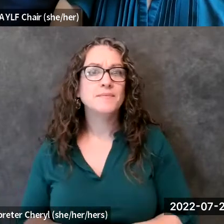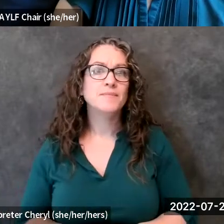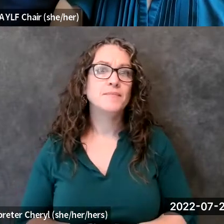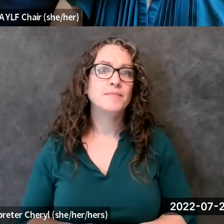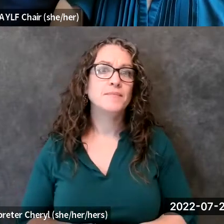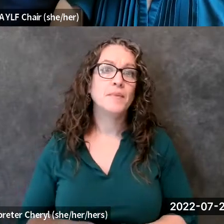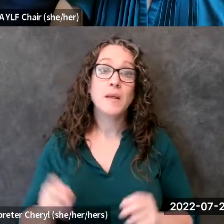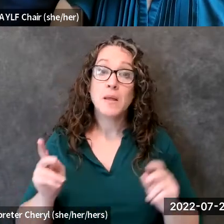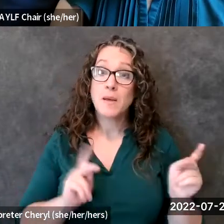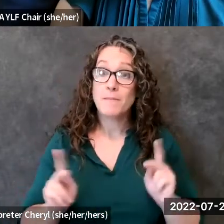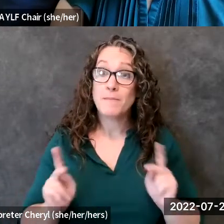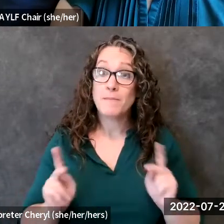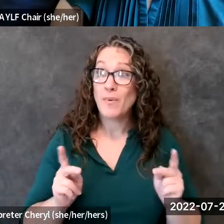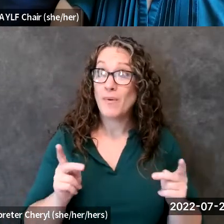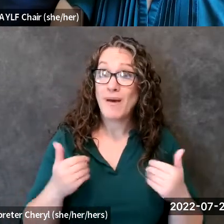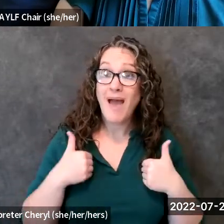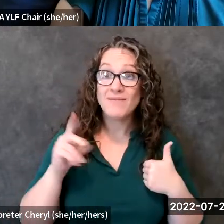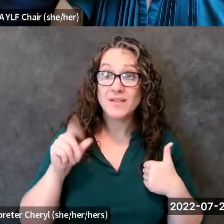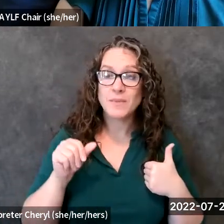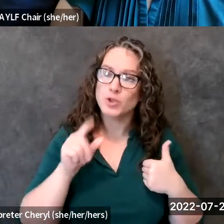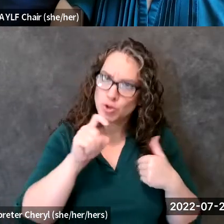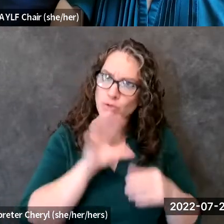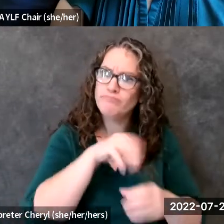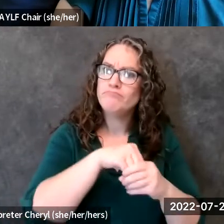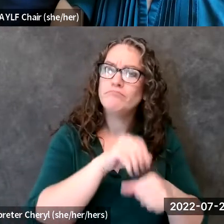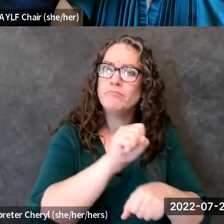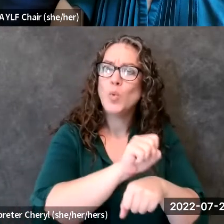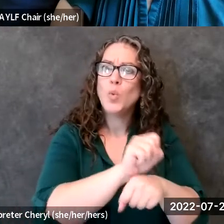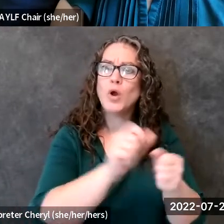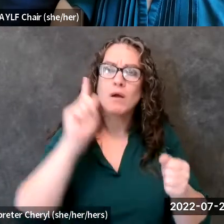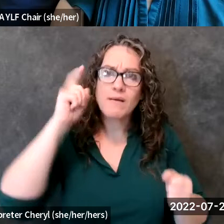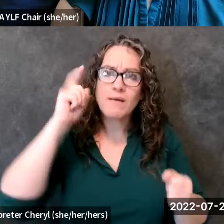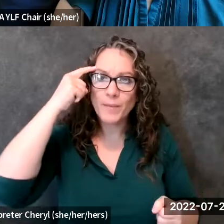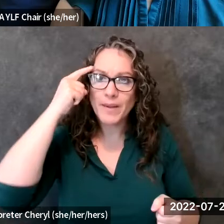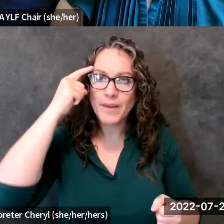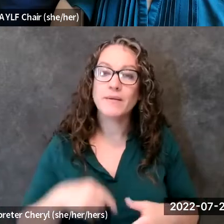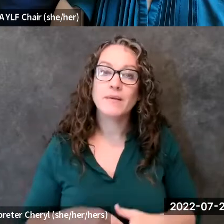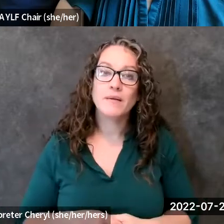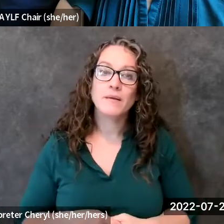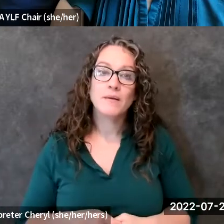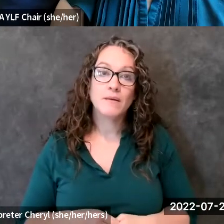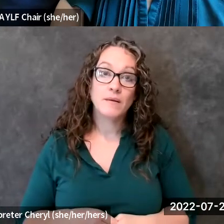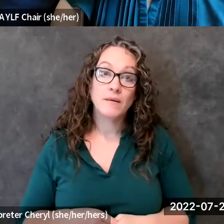government interests i think that that's what that means because if we don't